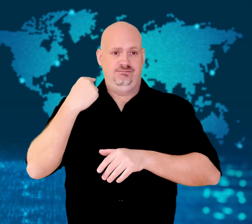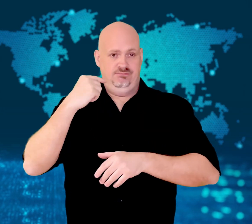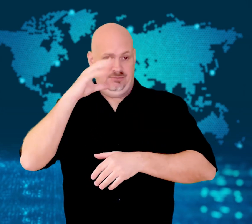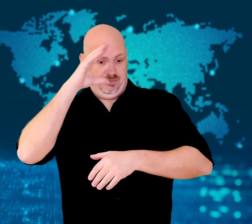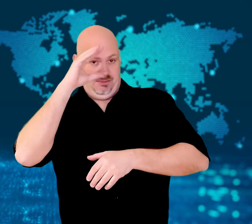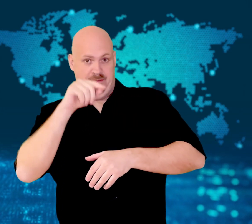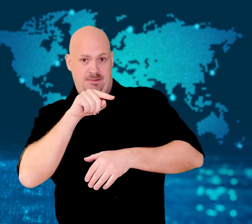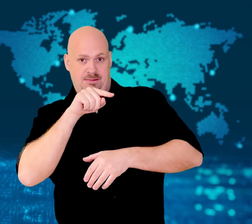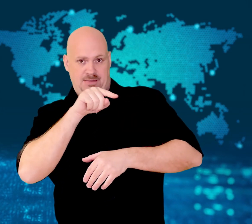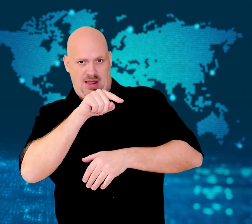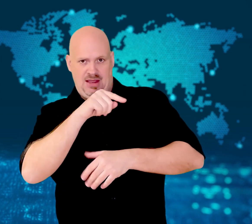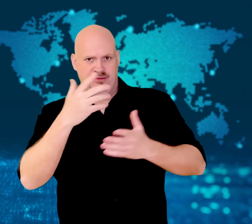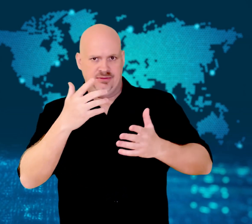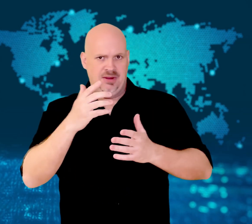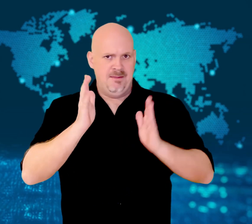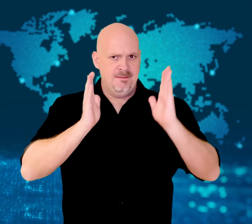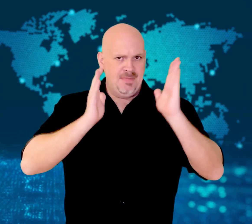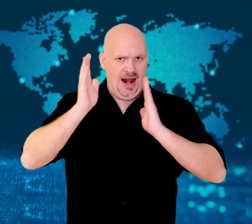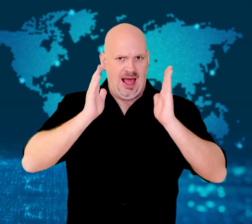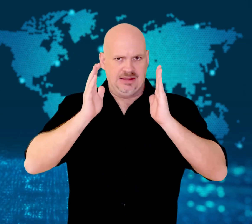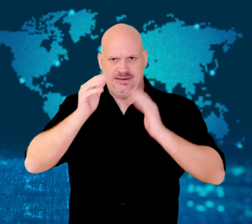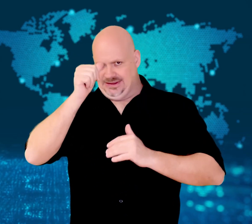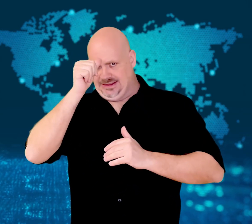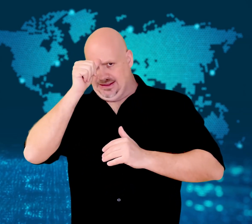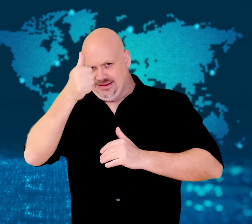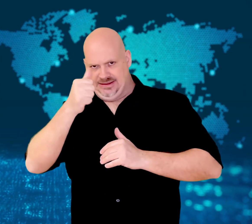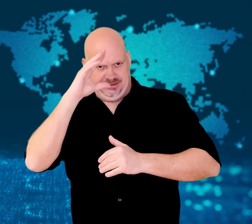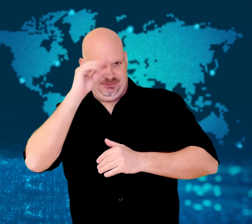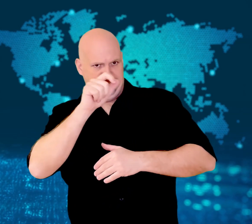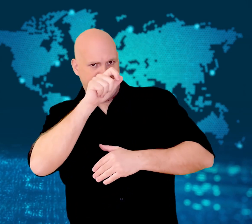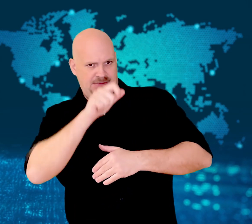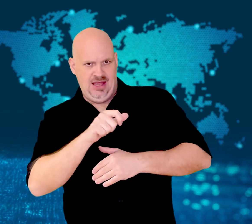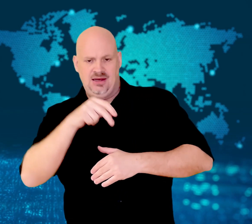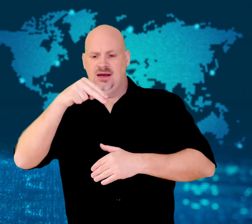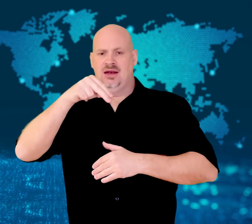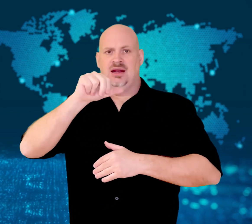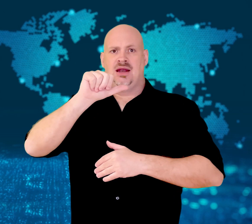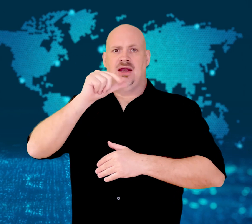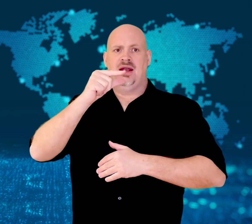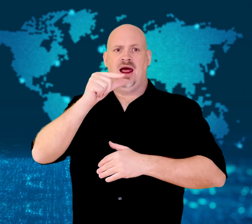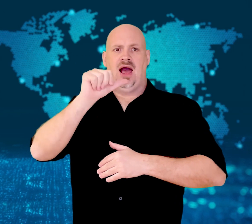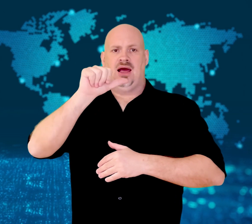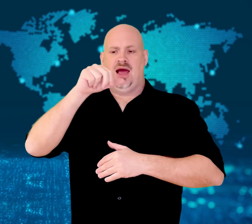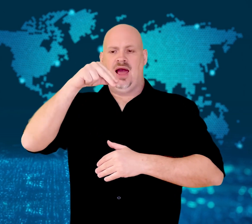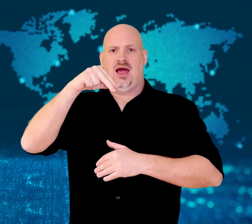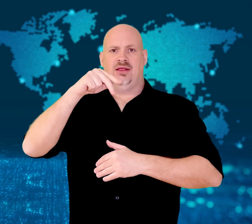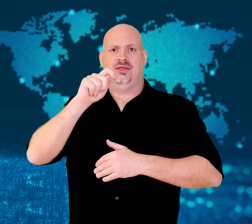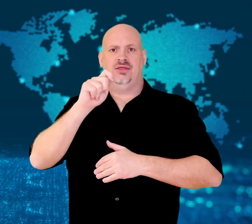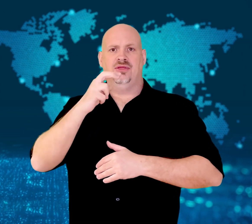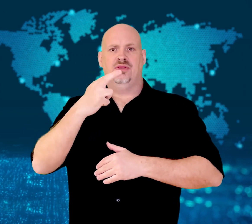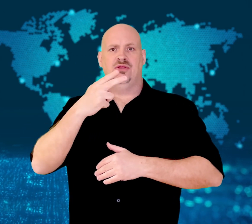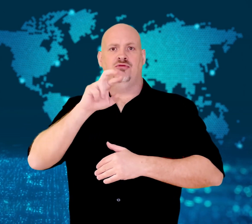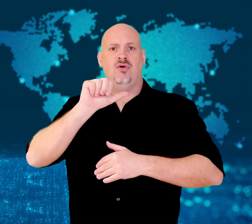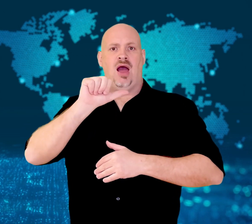Nagaenthran K Dharmalingam, was arrested at a border